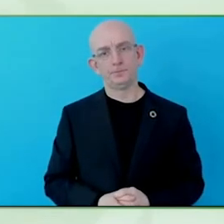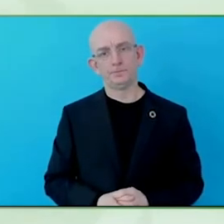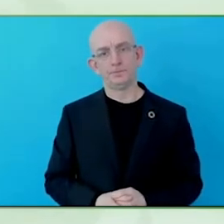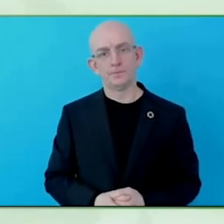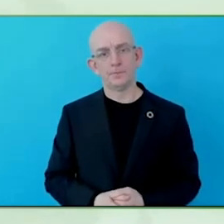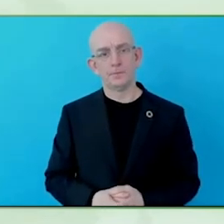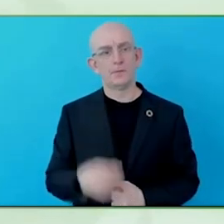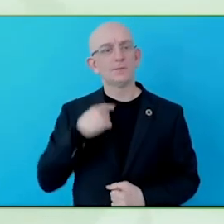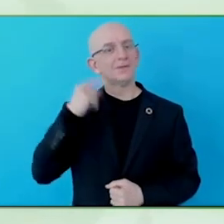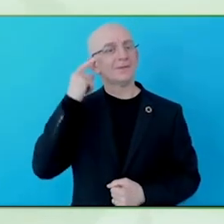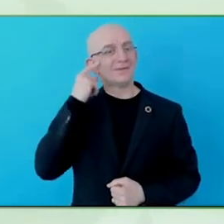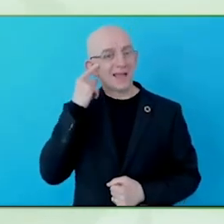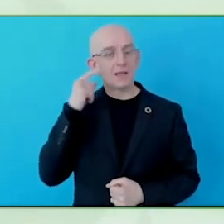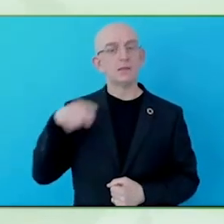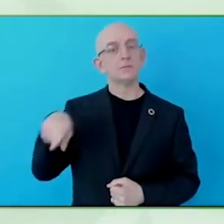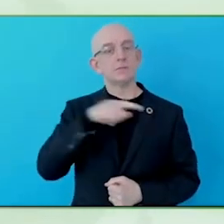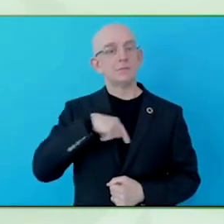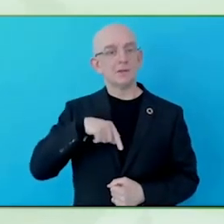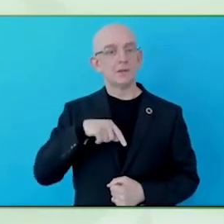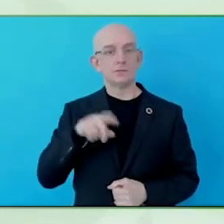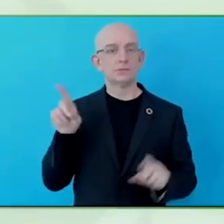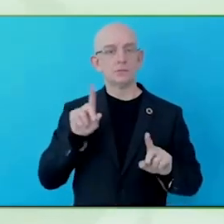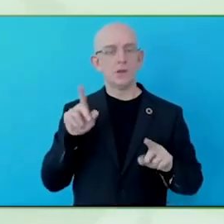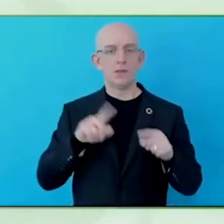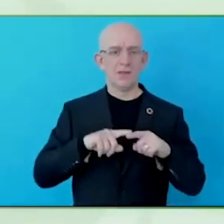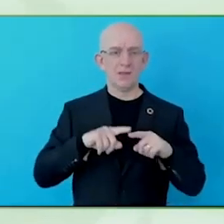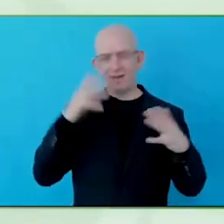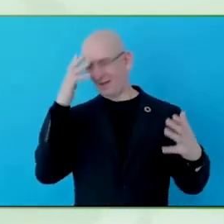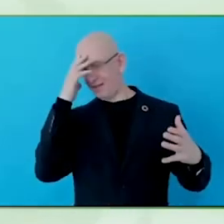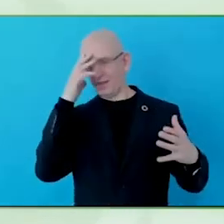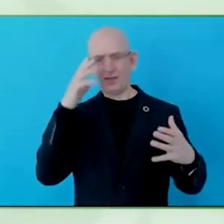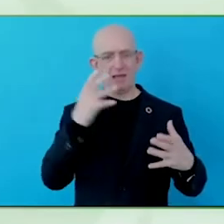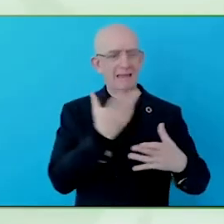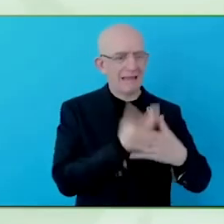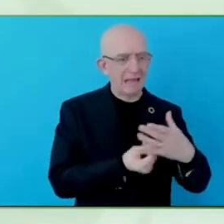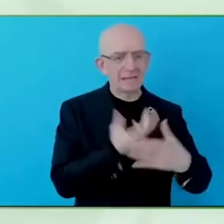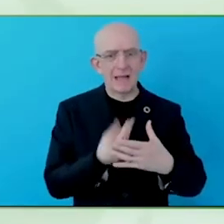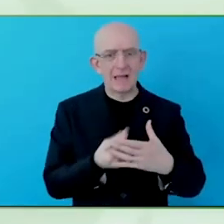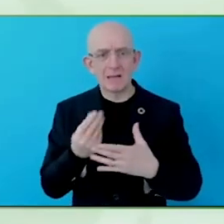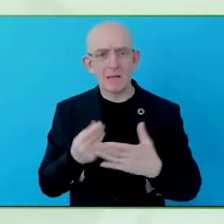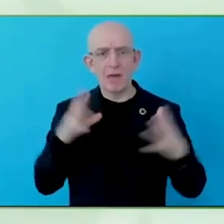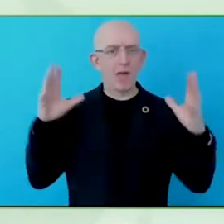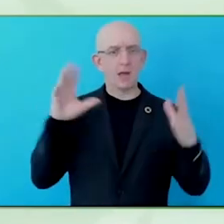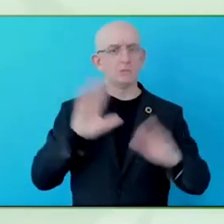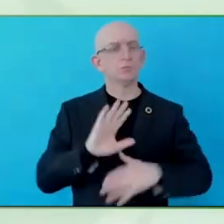exploring and asking questions. An understanding where we improving the business.